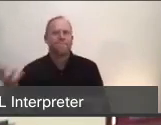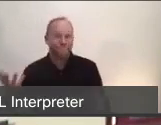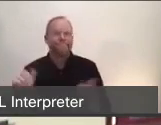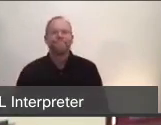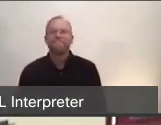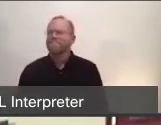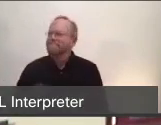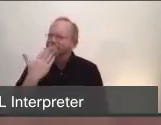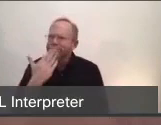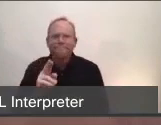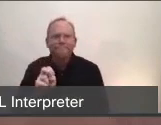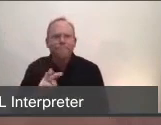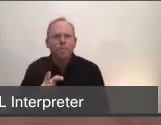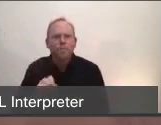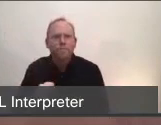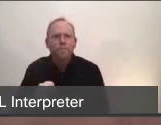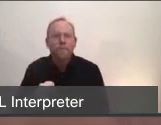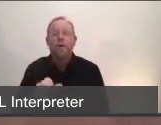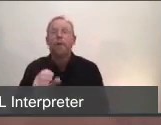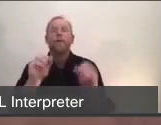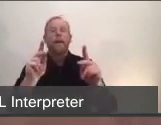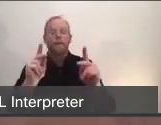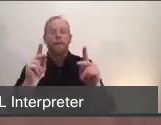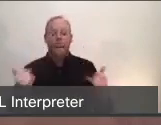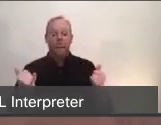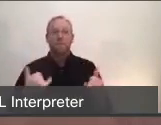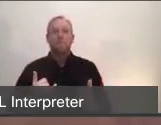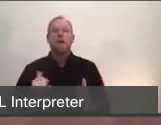So as we talk about hospital surge planning